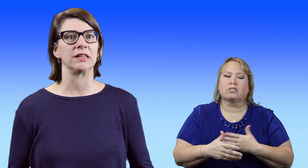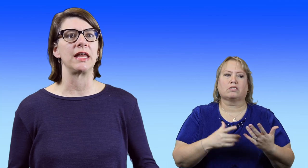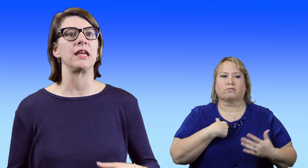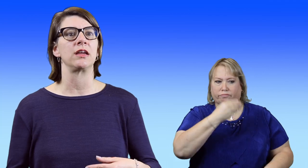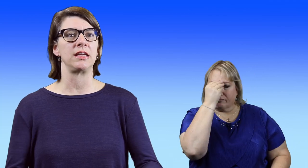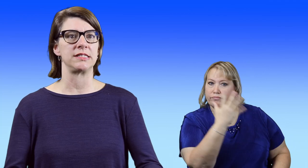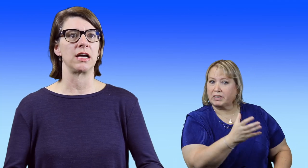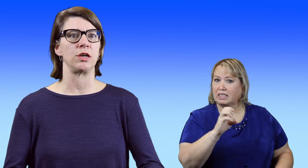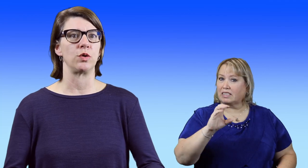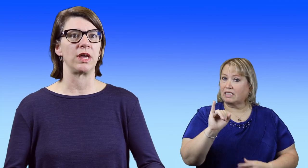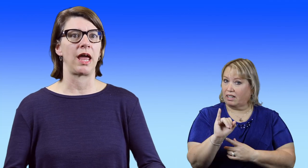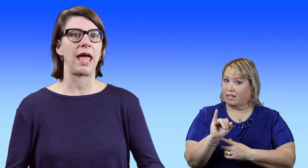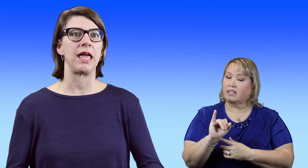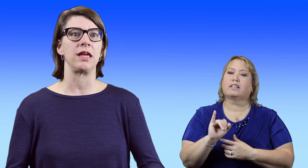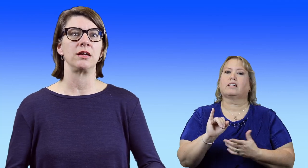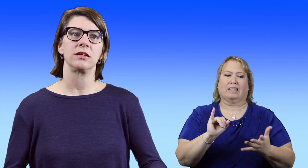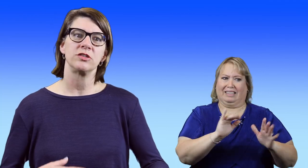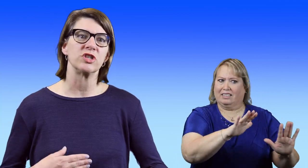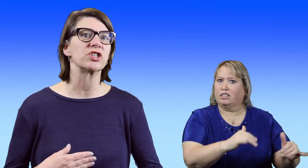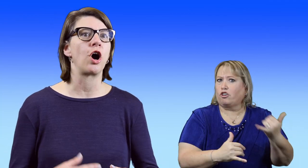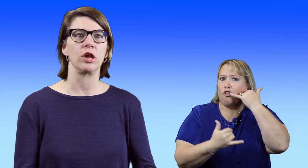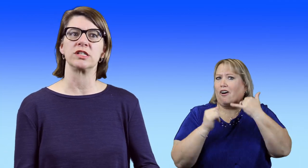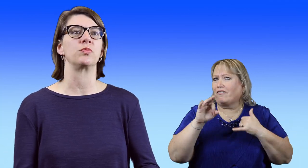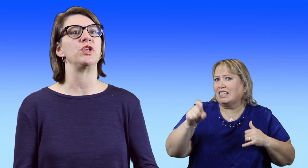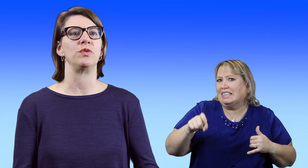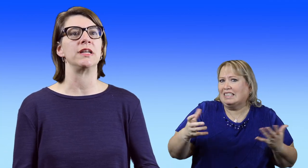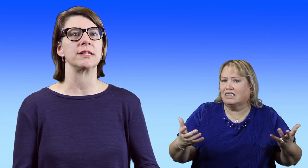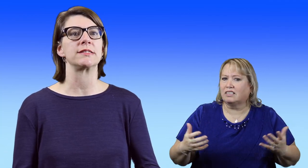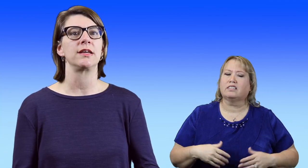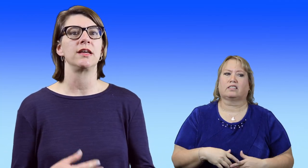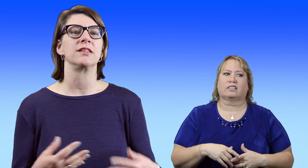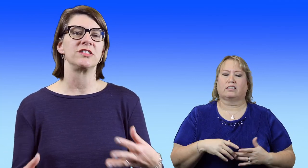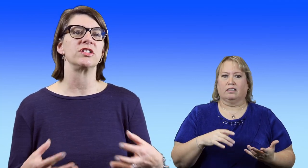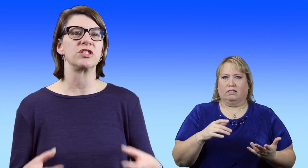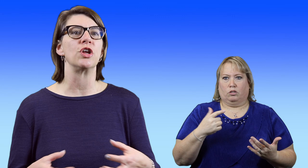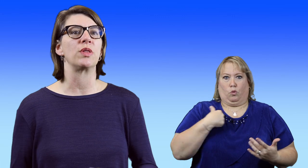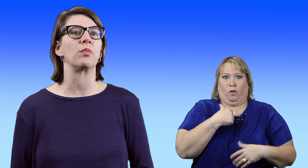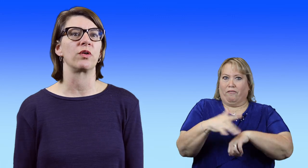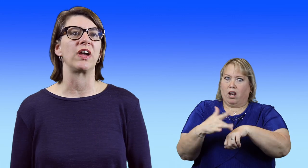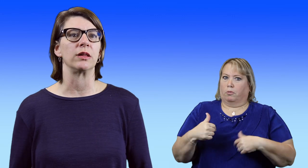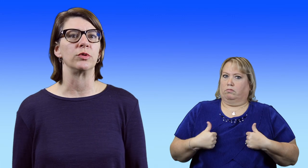letting ECI know that hey, just call us when you need us to know that we're available.